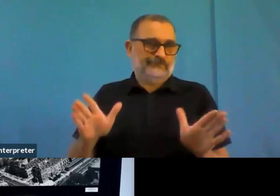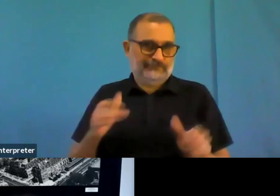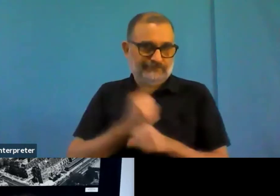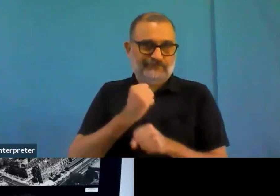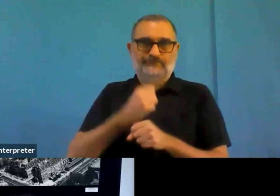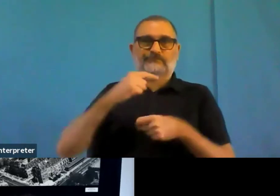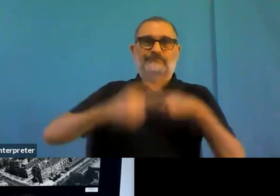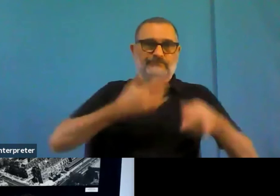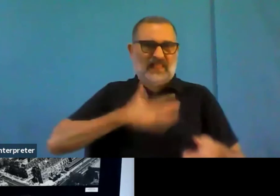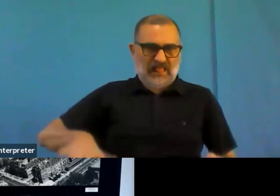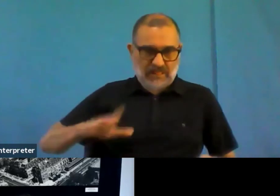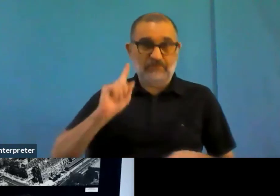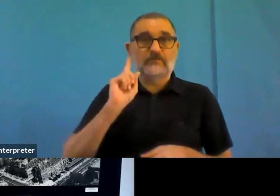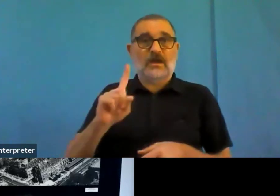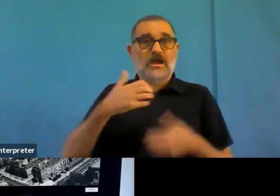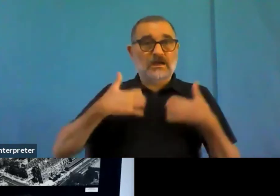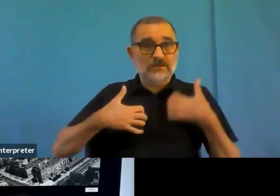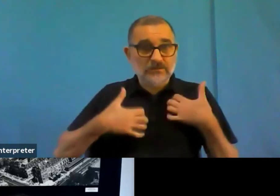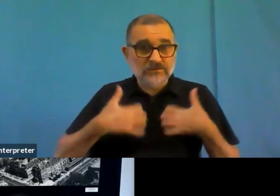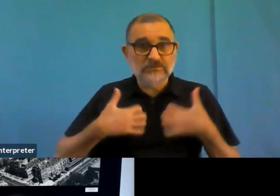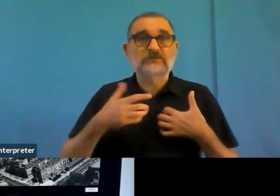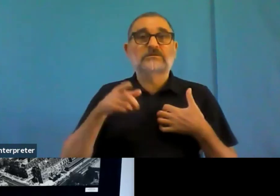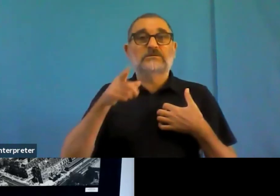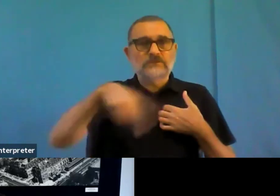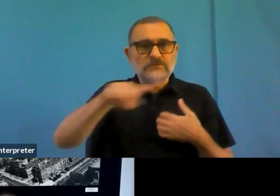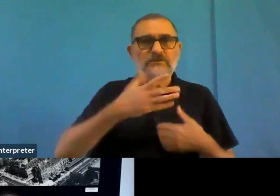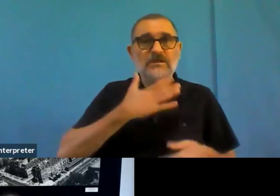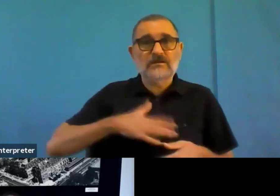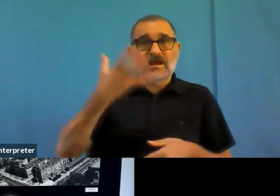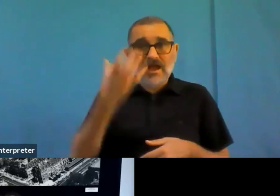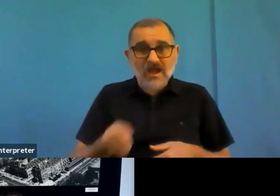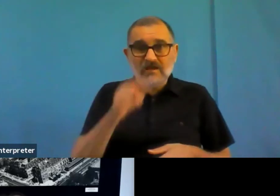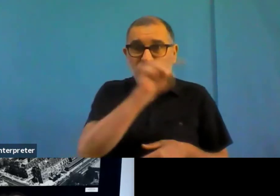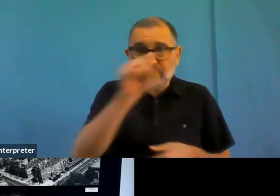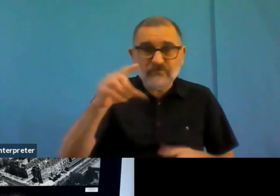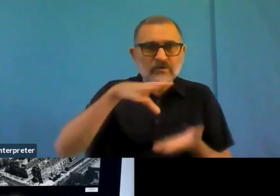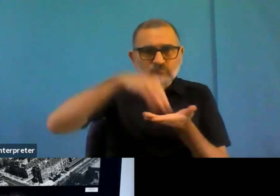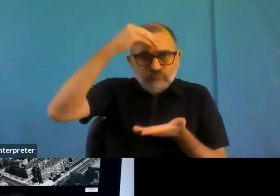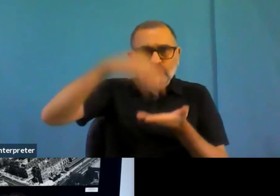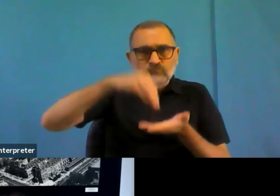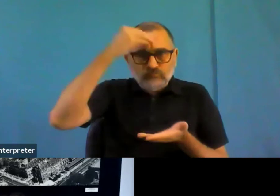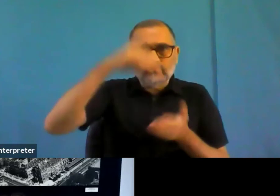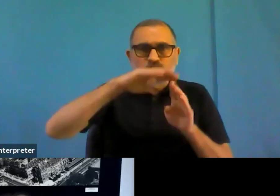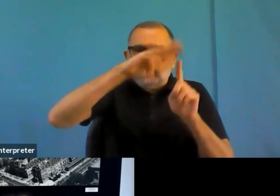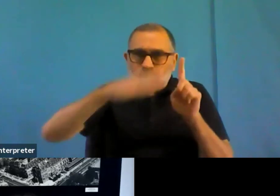But the law can have very perverse side effects. And obviously, we want to take people with us, we don't want to say, you know, you've